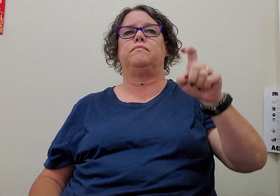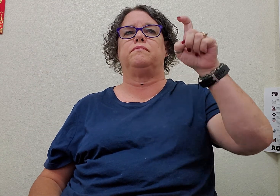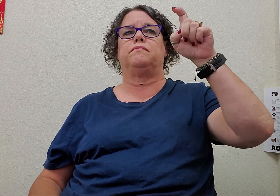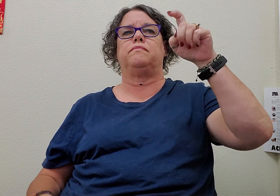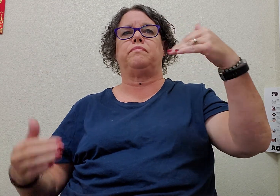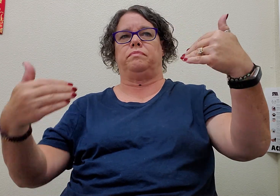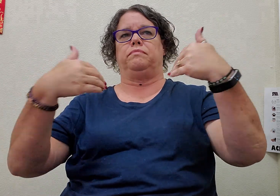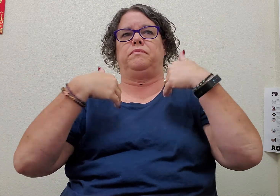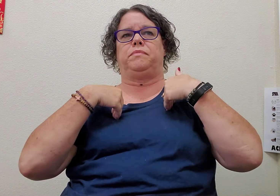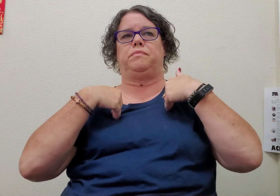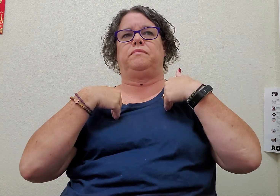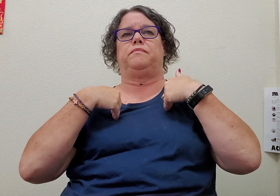to-have